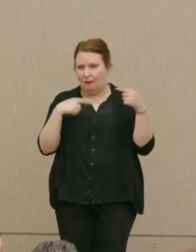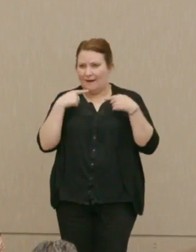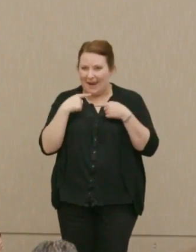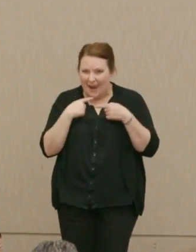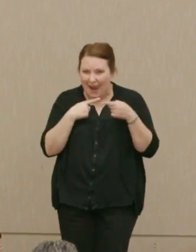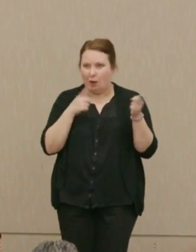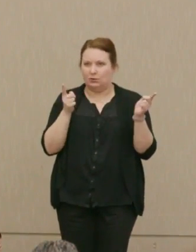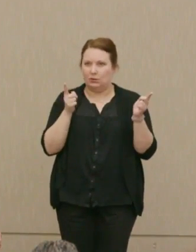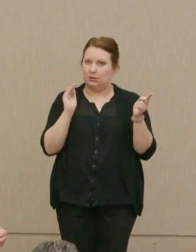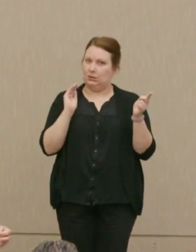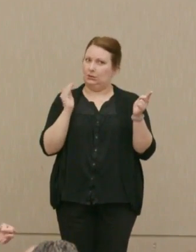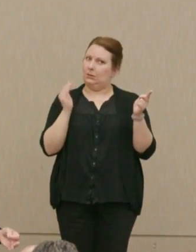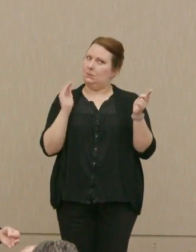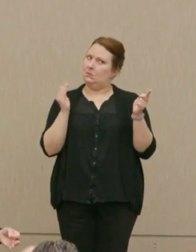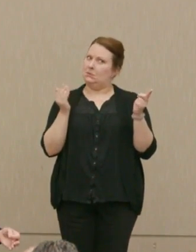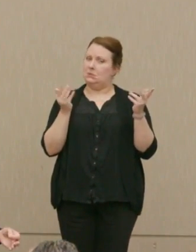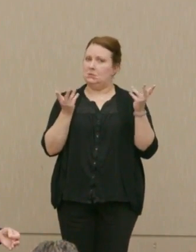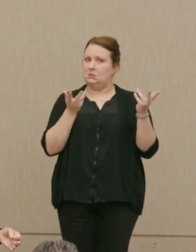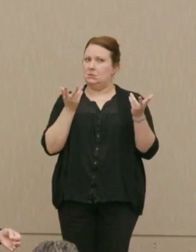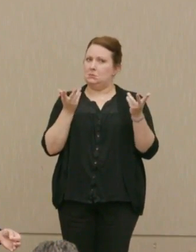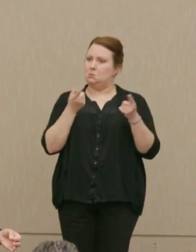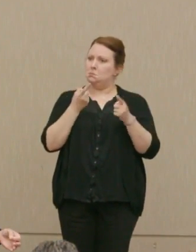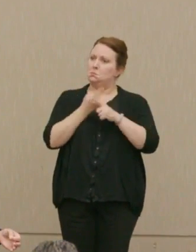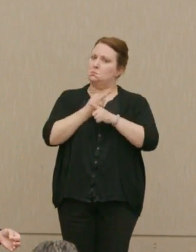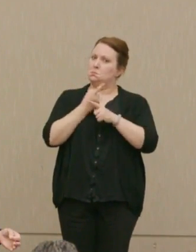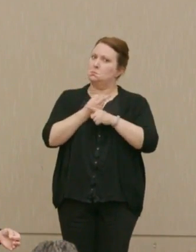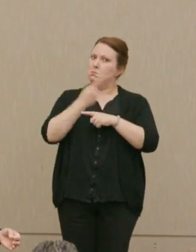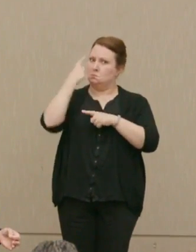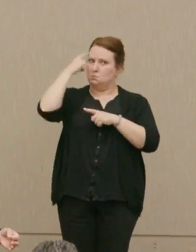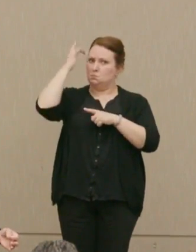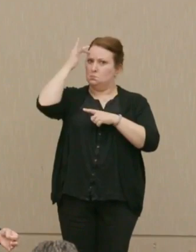what seems to me a same policy. Because he's sane?